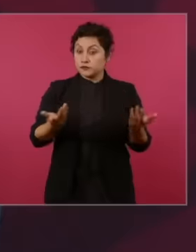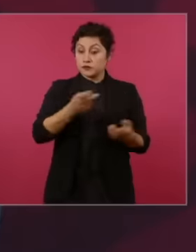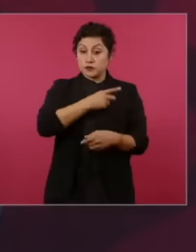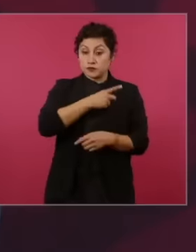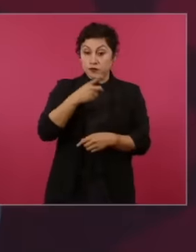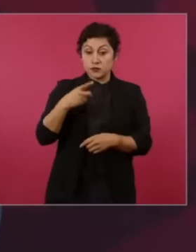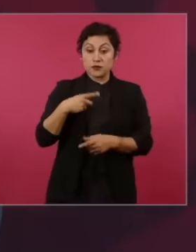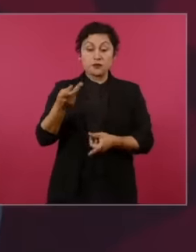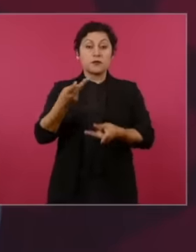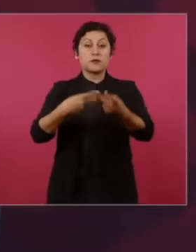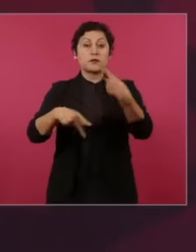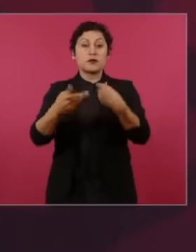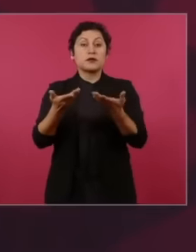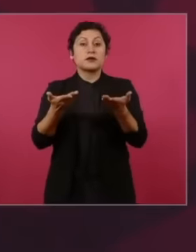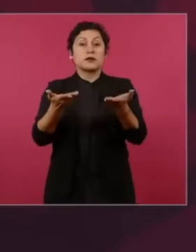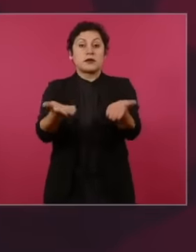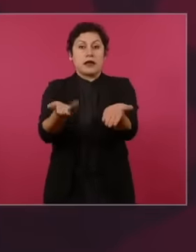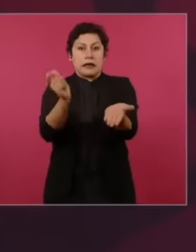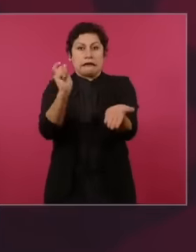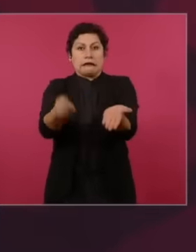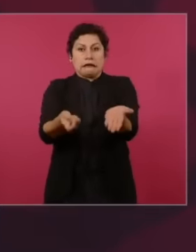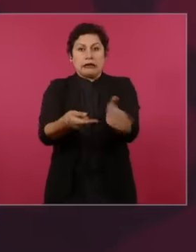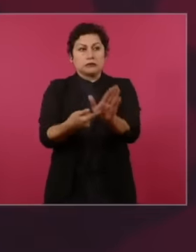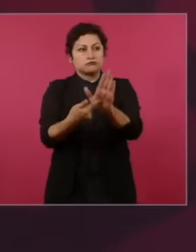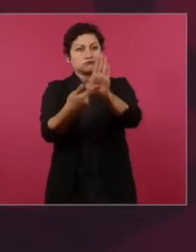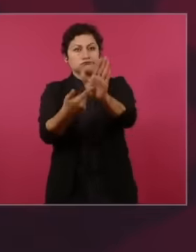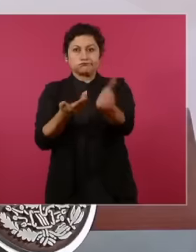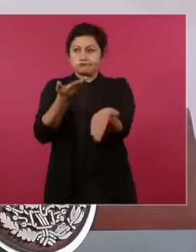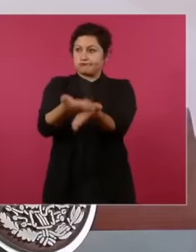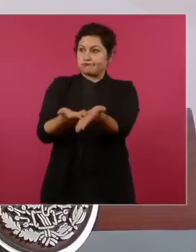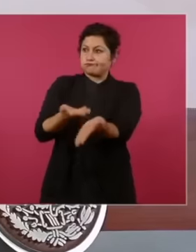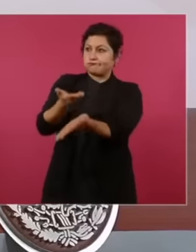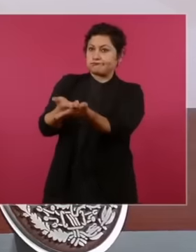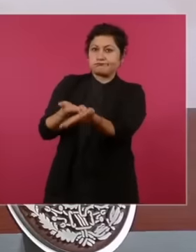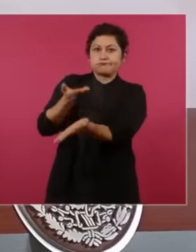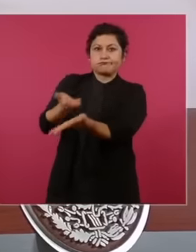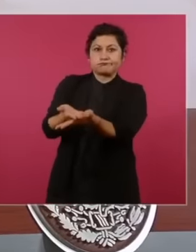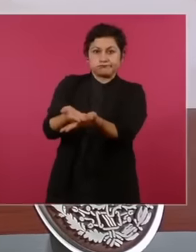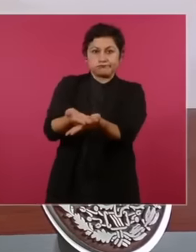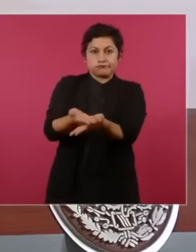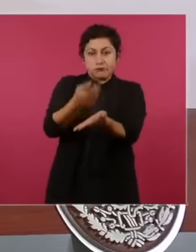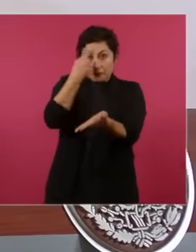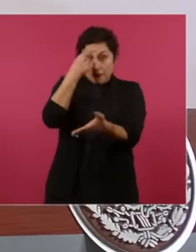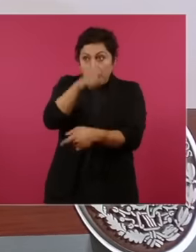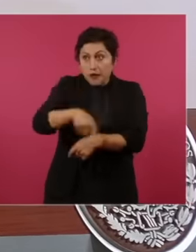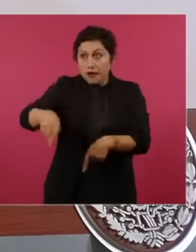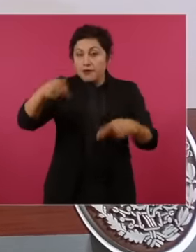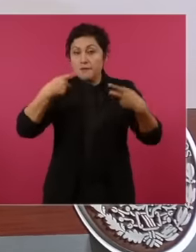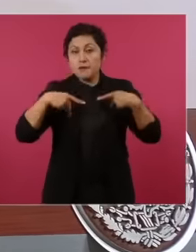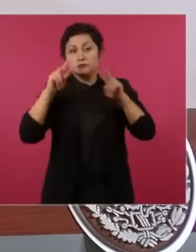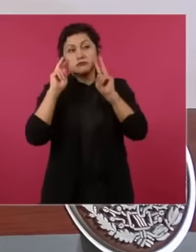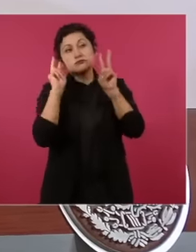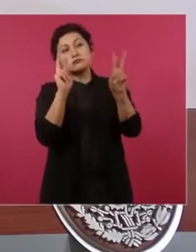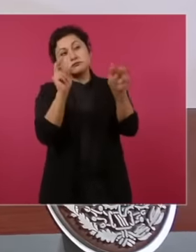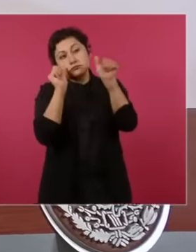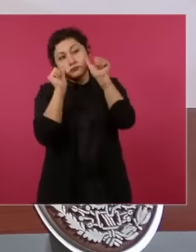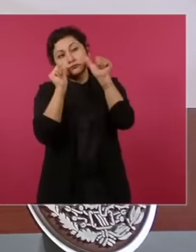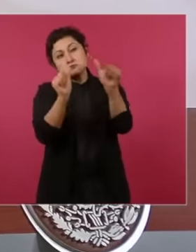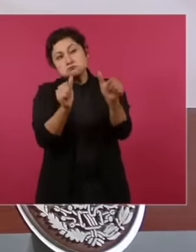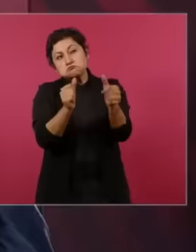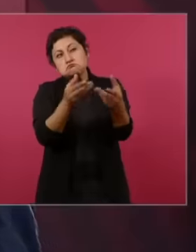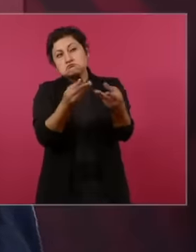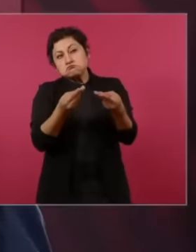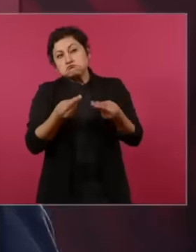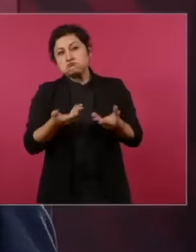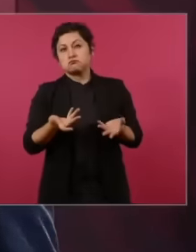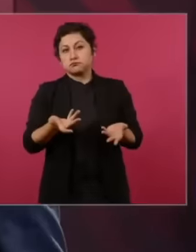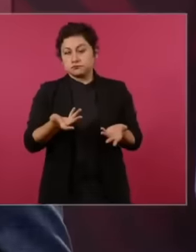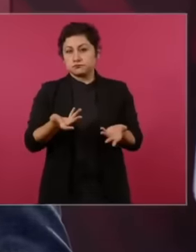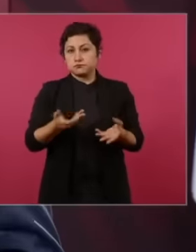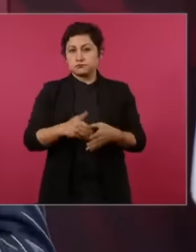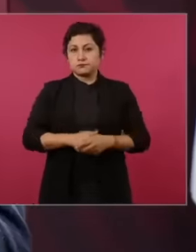the people can present themselves, so that those who are already there and those who are new can make their background known,